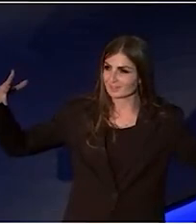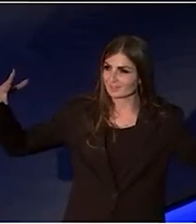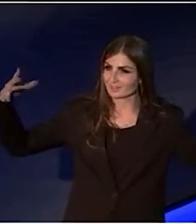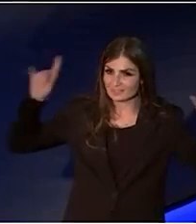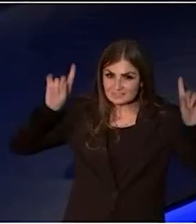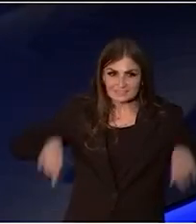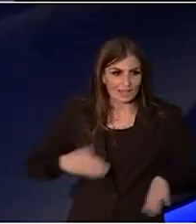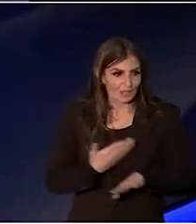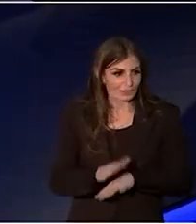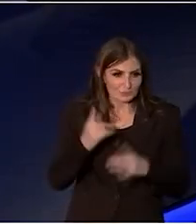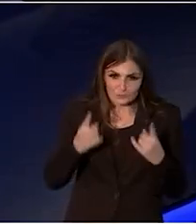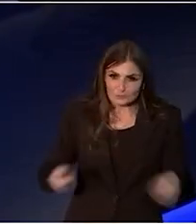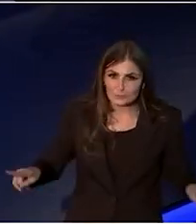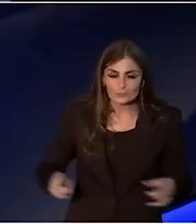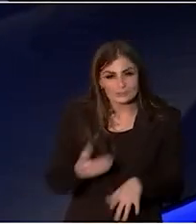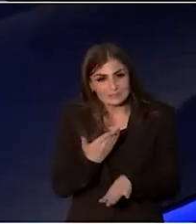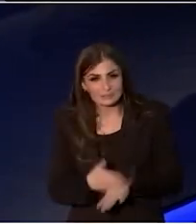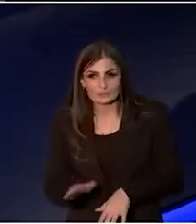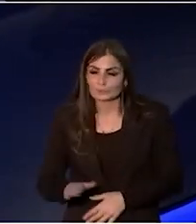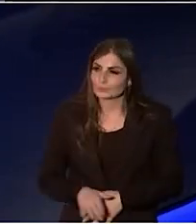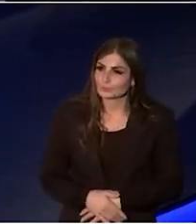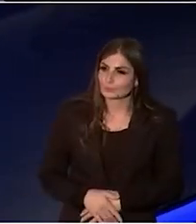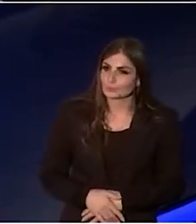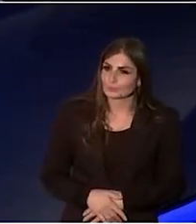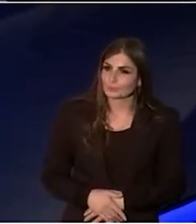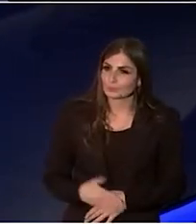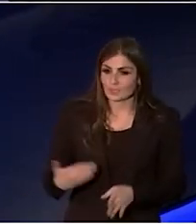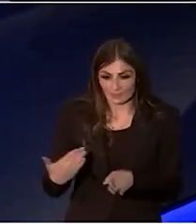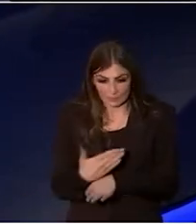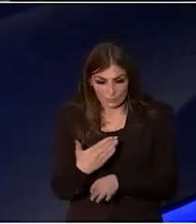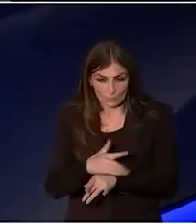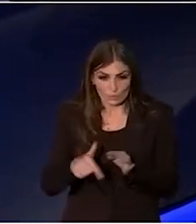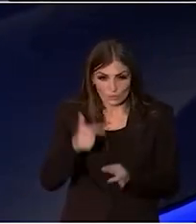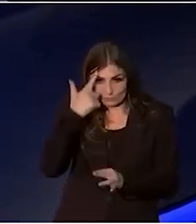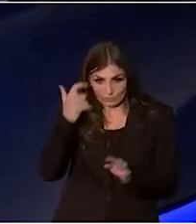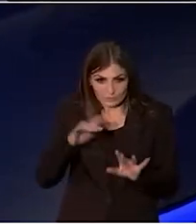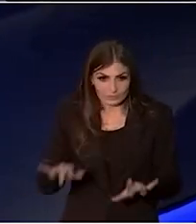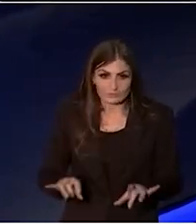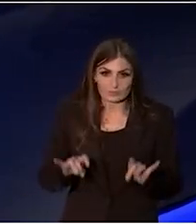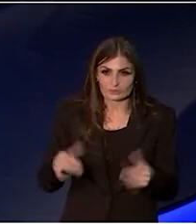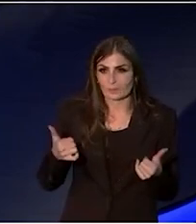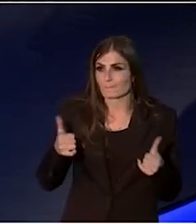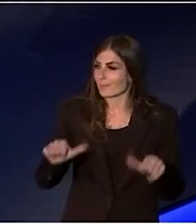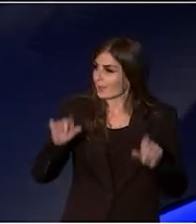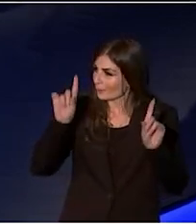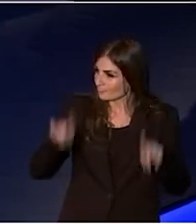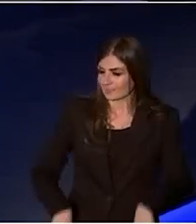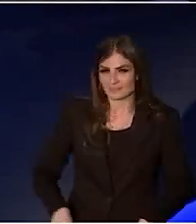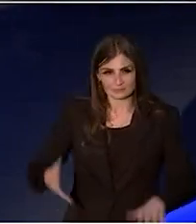The music starts playing and the work of Creative Australia begins.